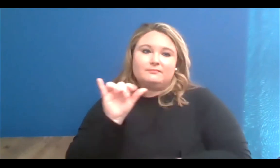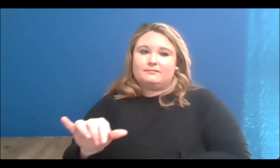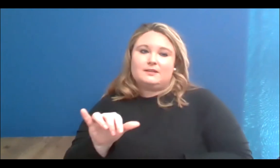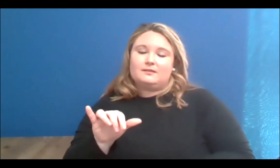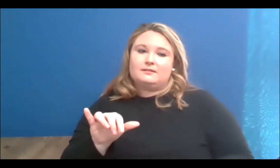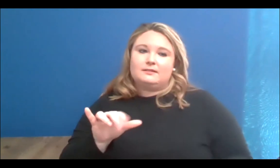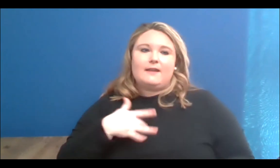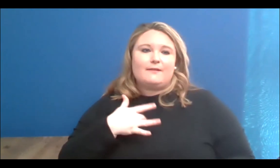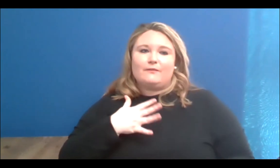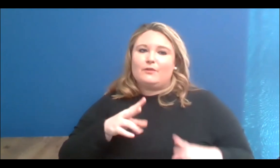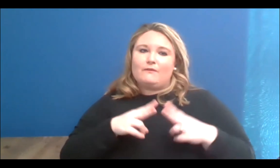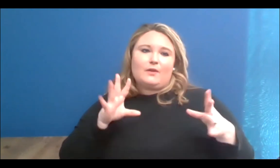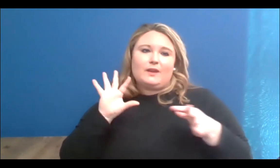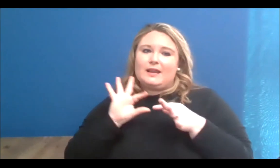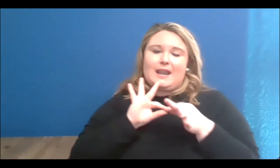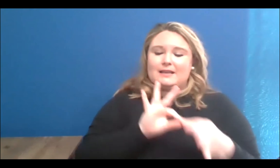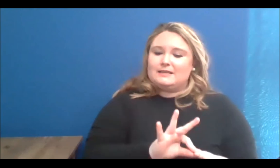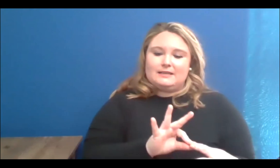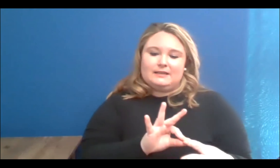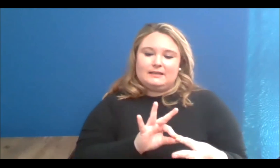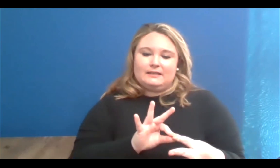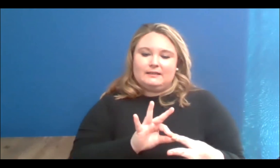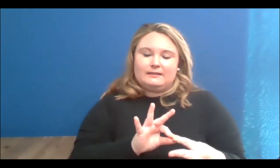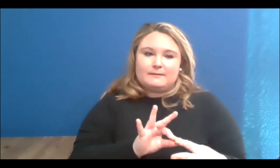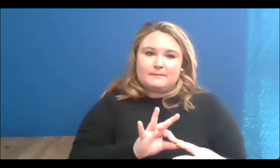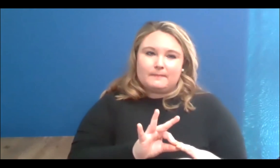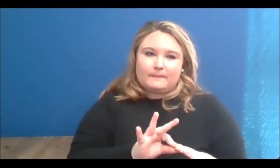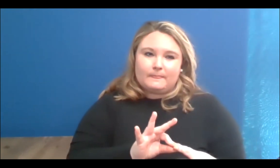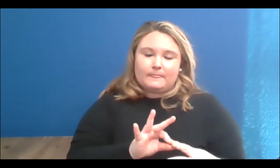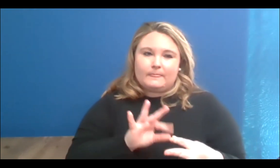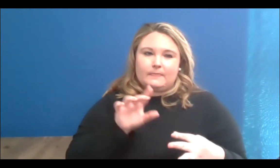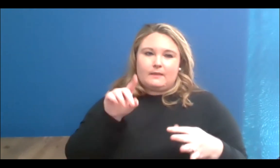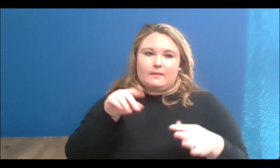very connected and a lot of the aspects that you mentioned resonated with